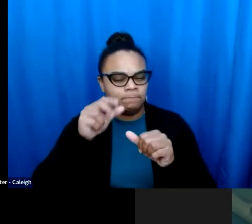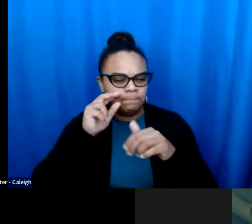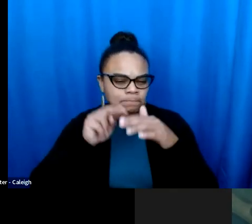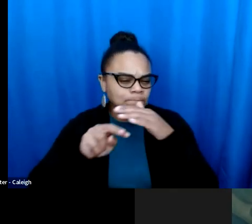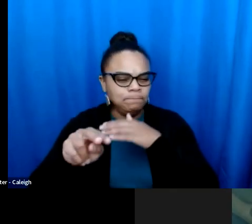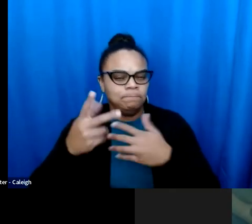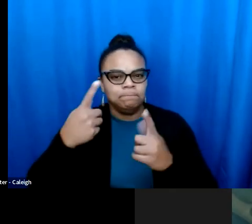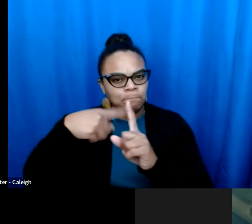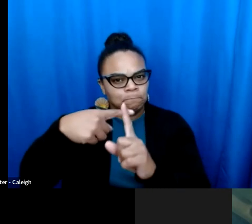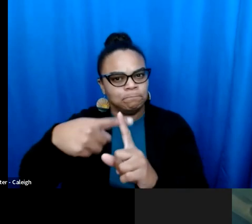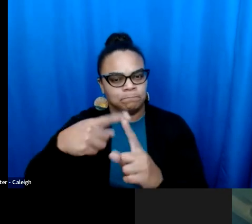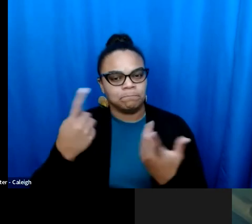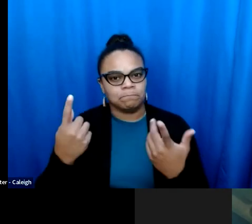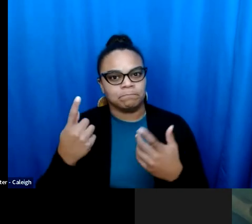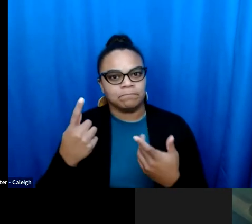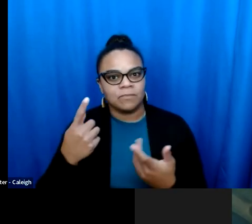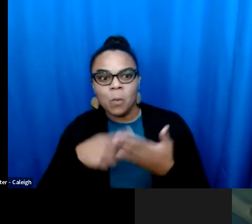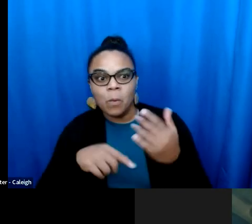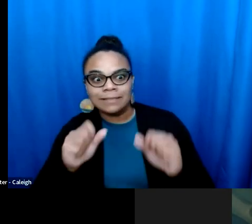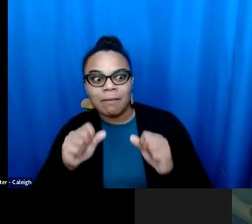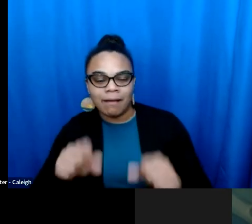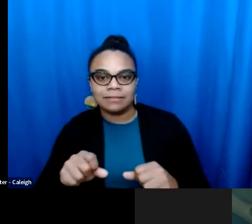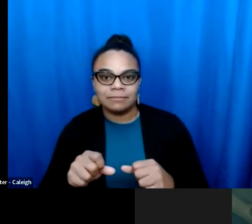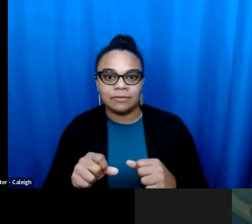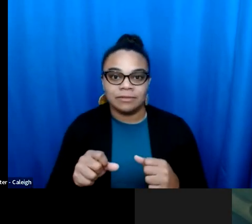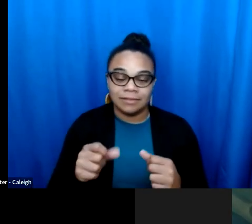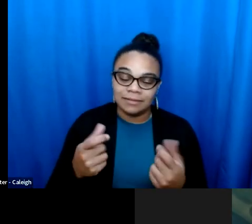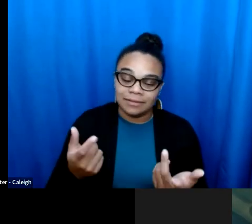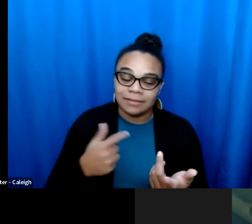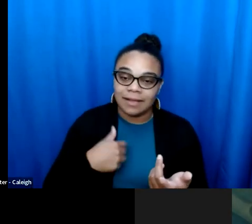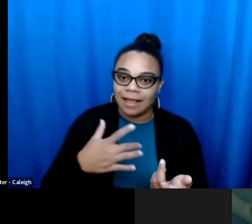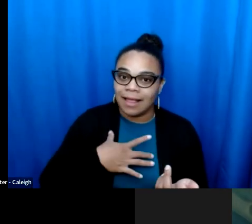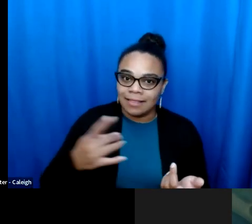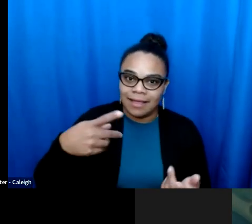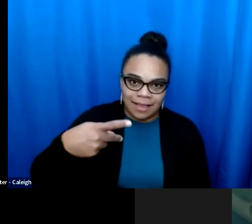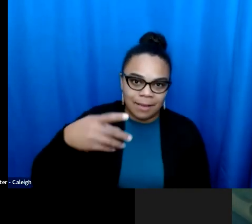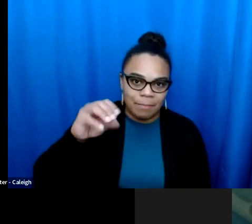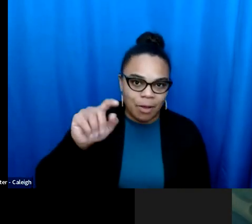of it all. I would just say, don't get caught up in that. Remember what is possible. Remember that this is Remember what is possible. Well, remember that this is a movement that can prevail.